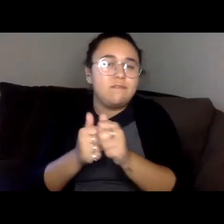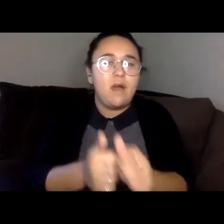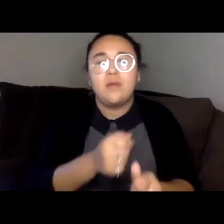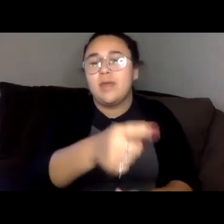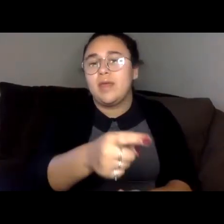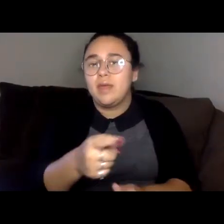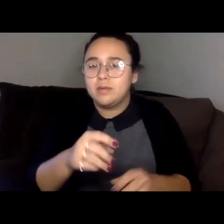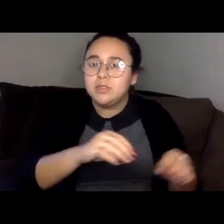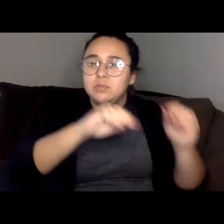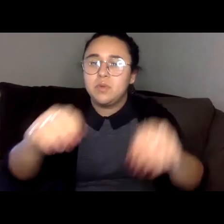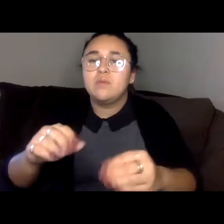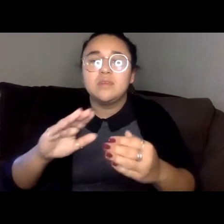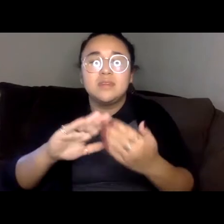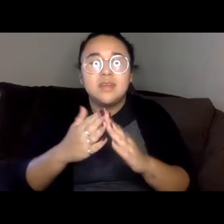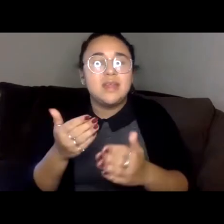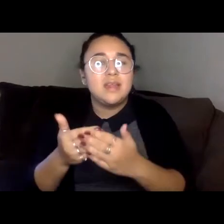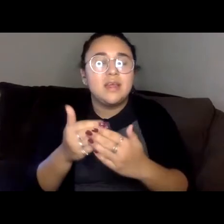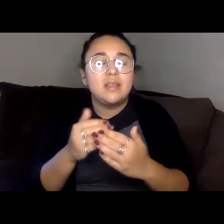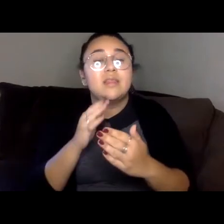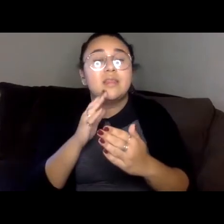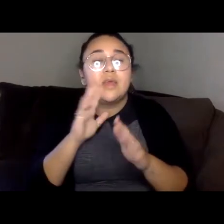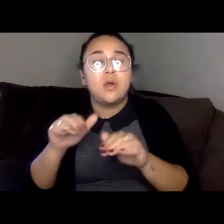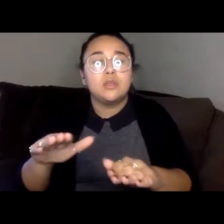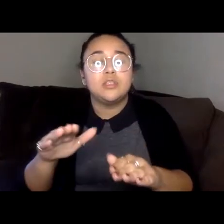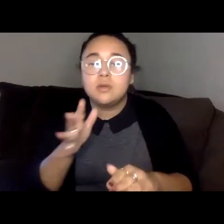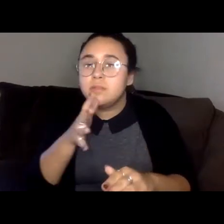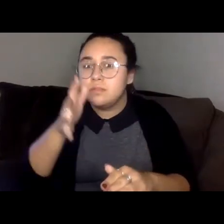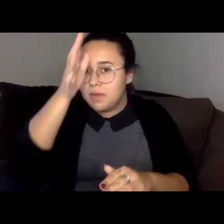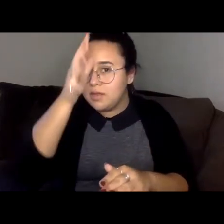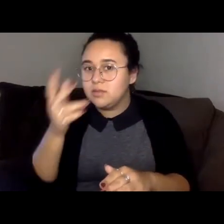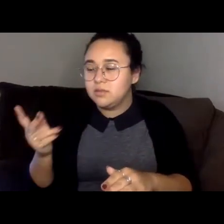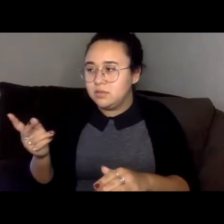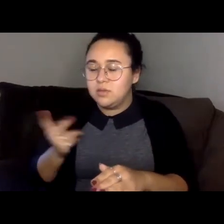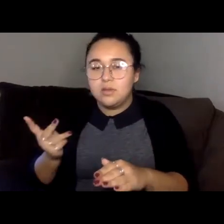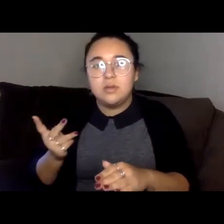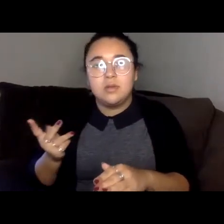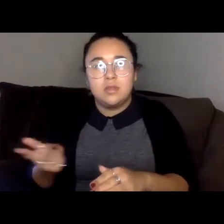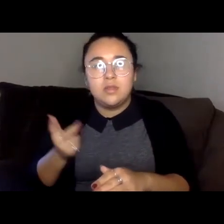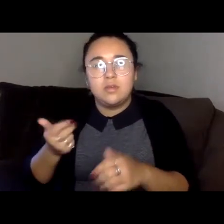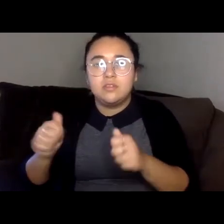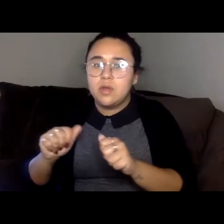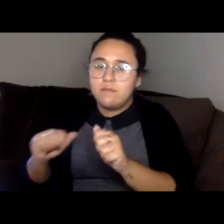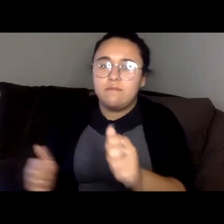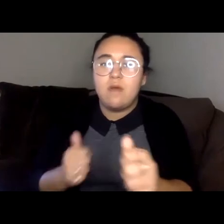the city by the ocean, and my parents and I tried to follow him further, since we moved across the Pacific.